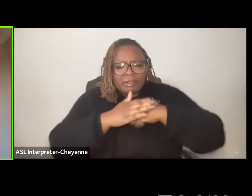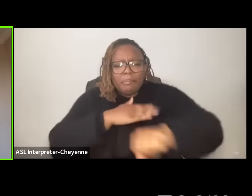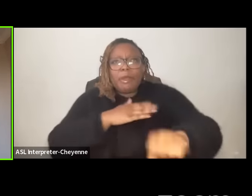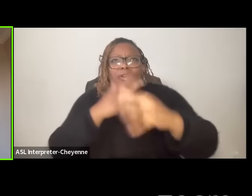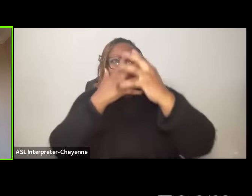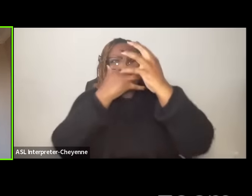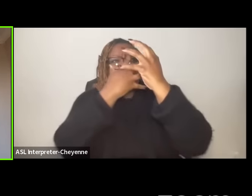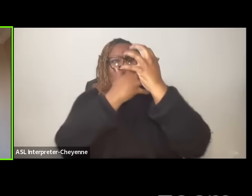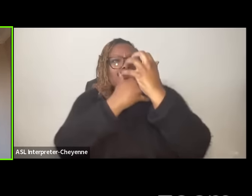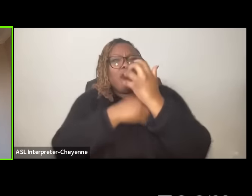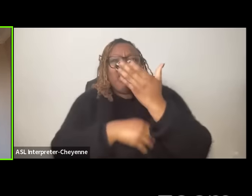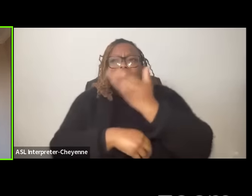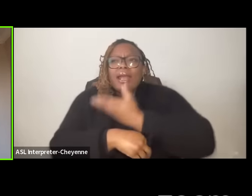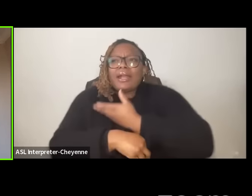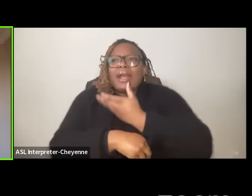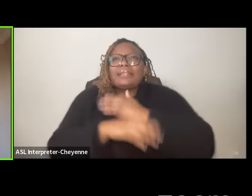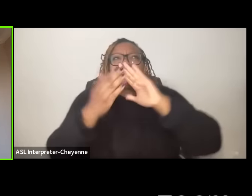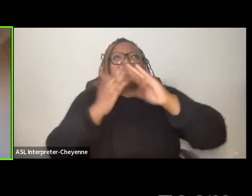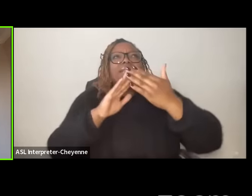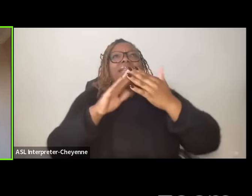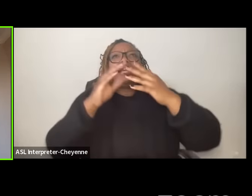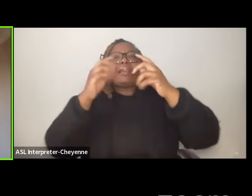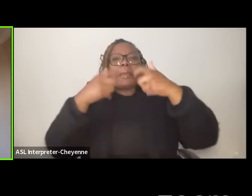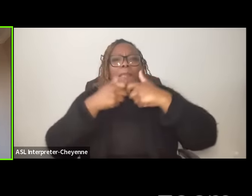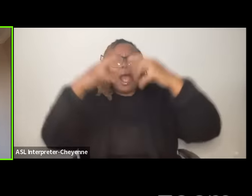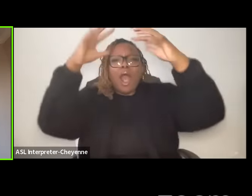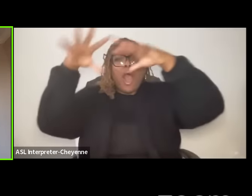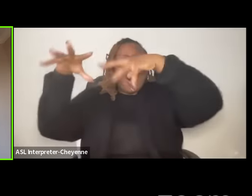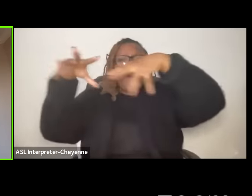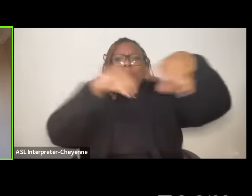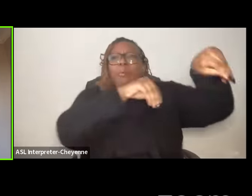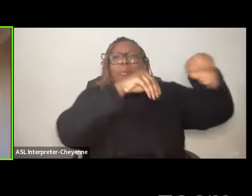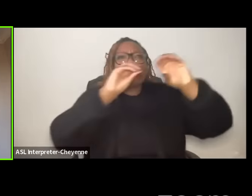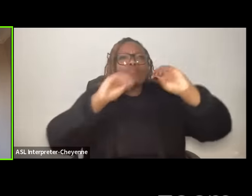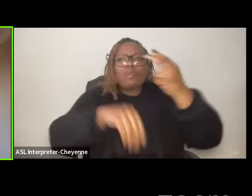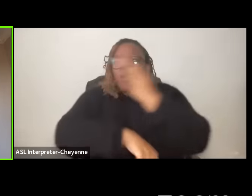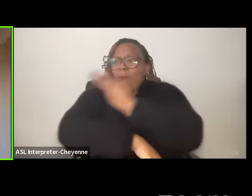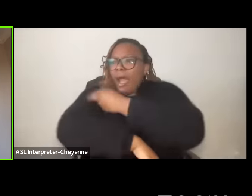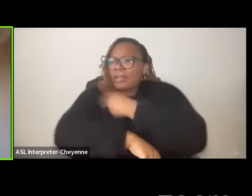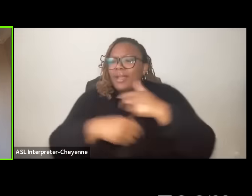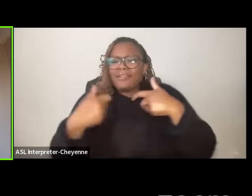and incubators are shut down as the power is cut off in hospitals throughout the strip no